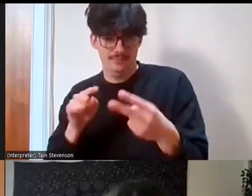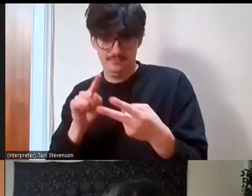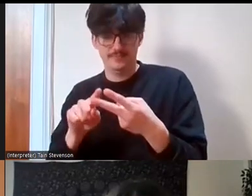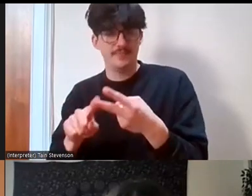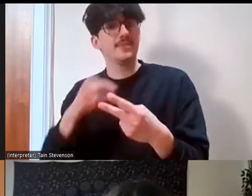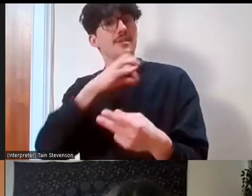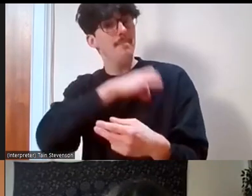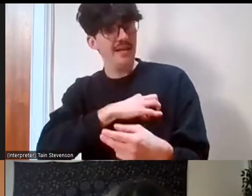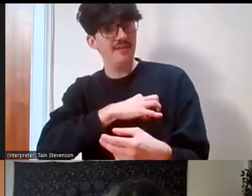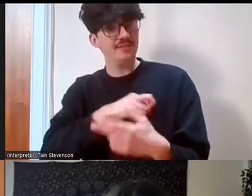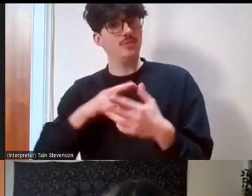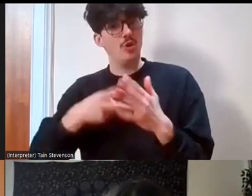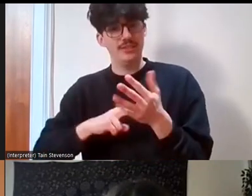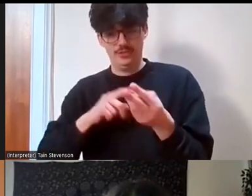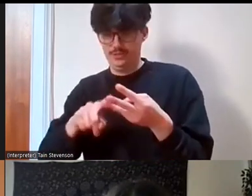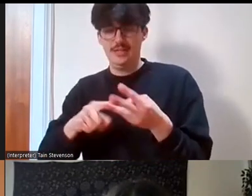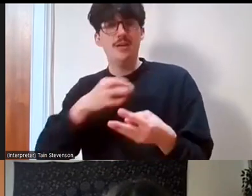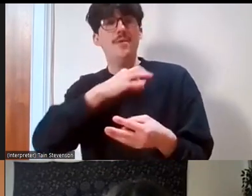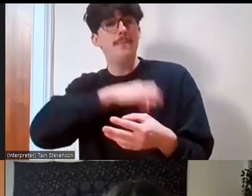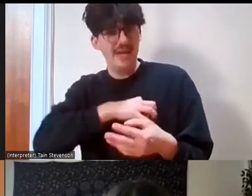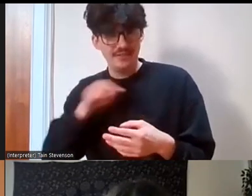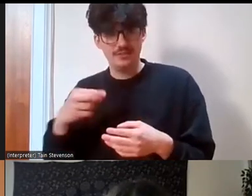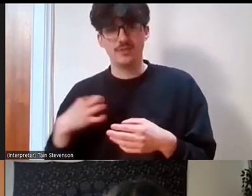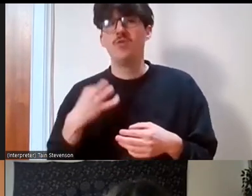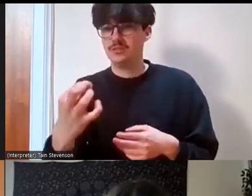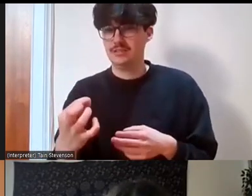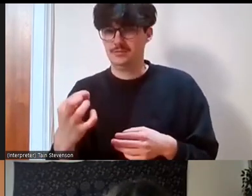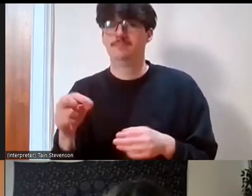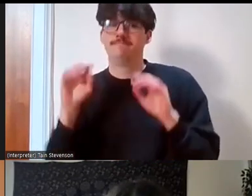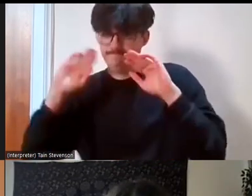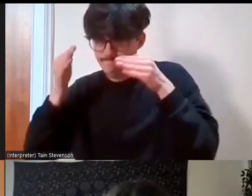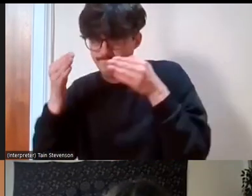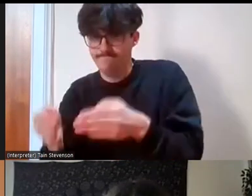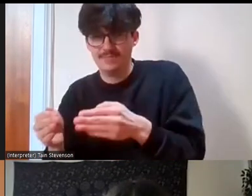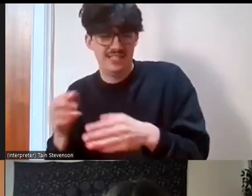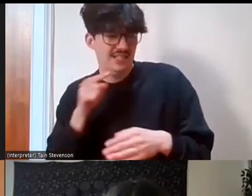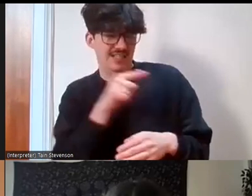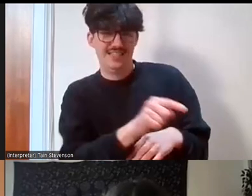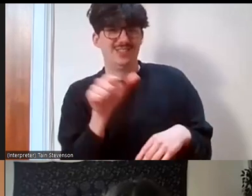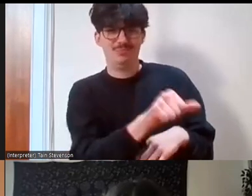and to the individual volunteer but it shouldn't be about free labour.